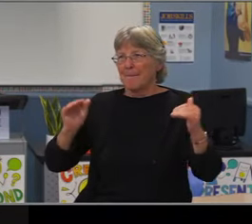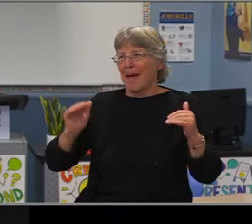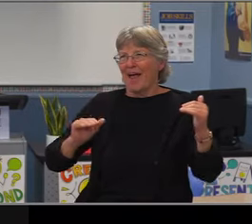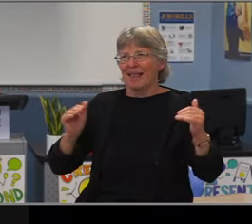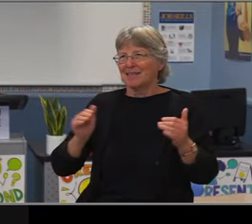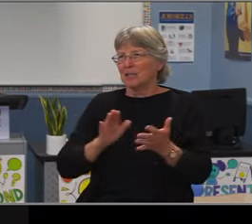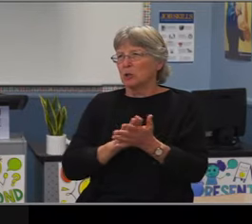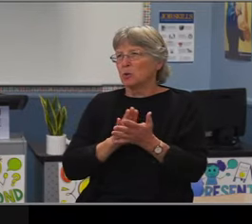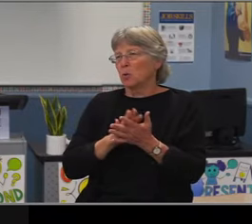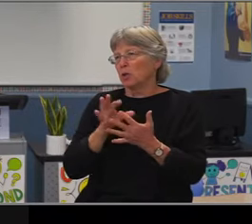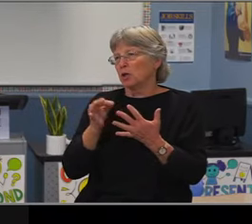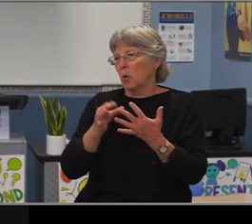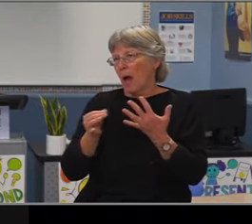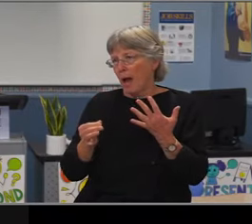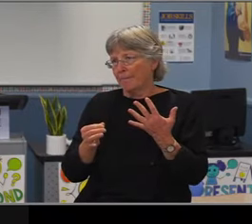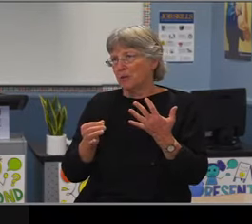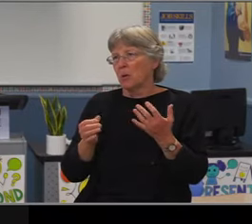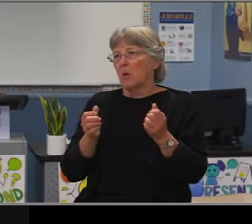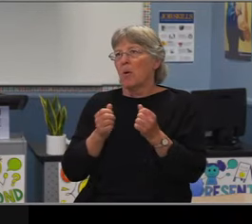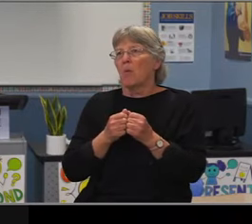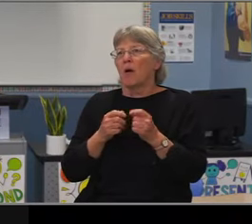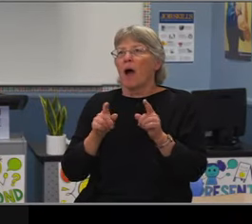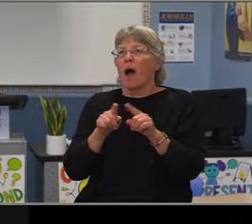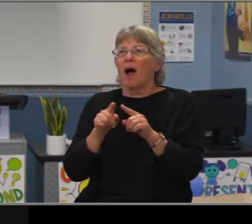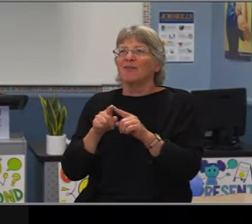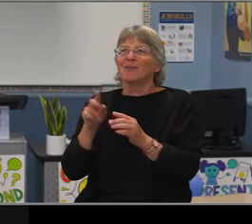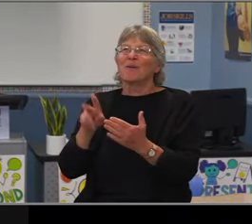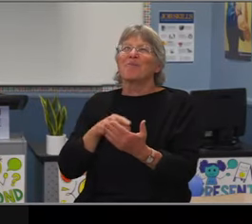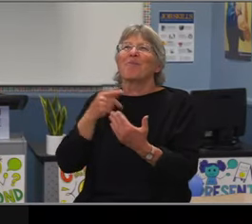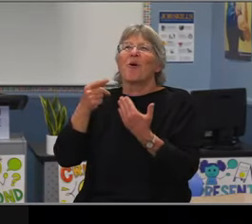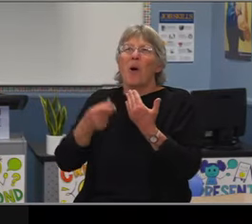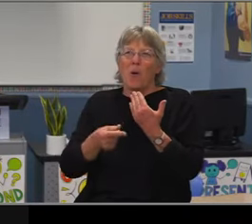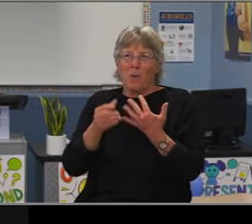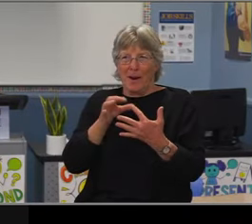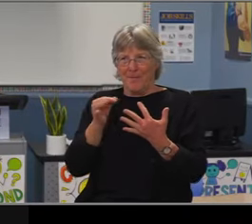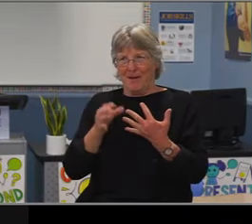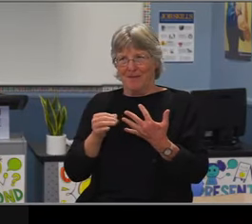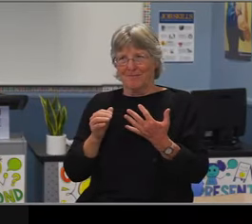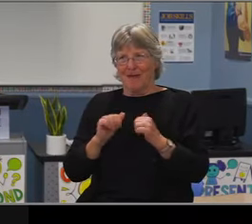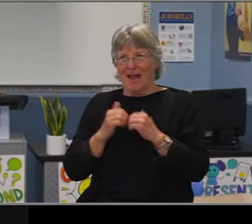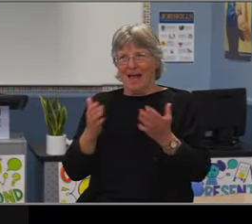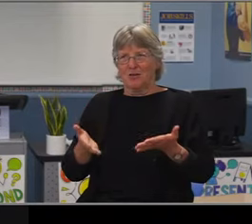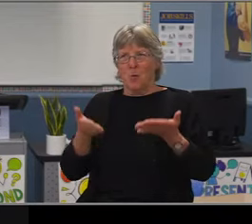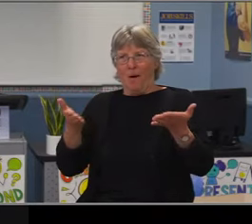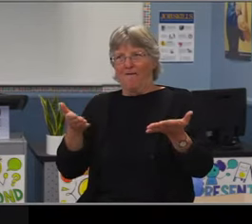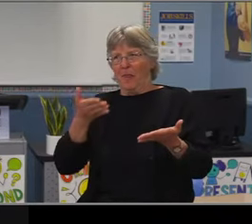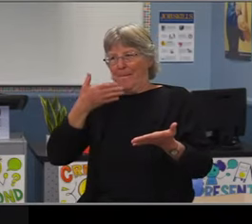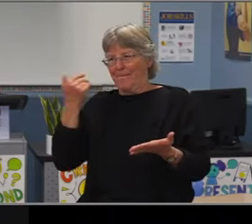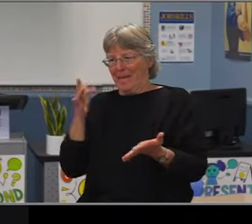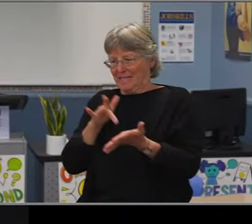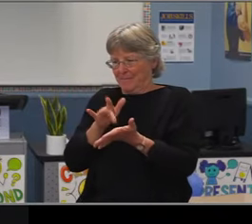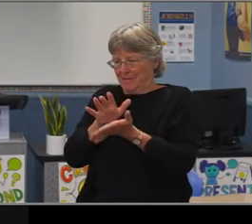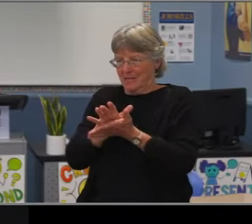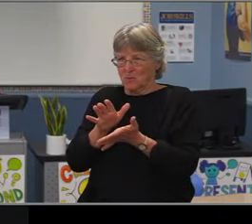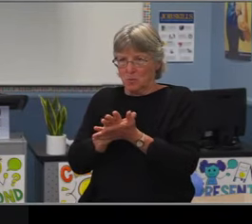All in favor, Dr. Benita's? Aye. Ms. Kerr? Aye Mr. Meyer? Aye Dr. Williams?